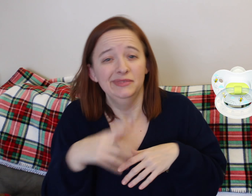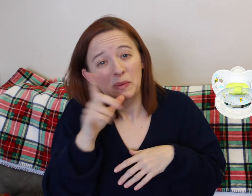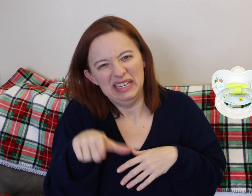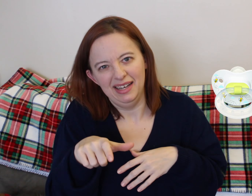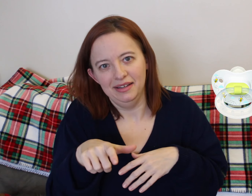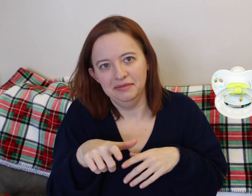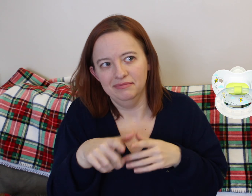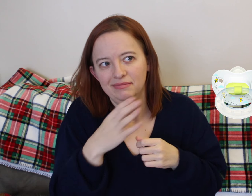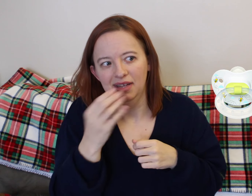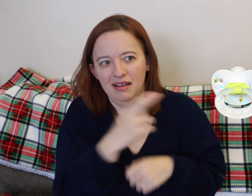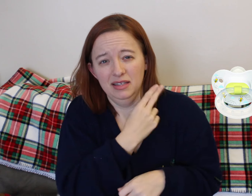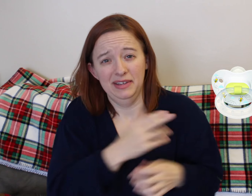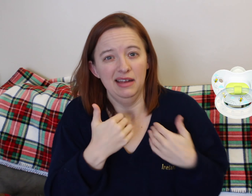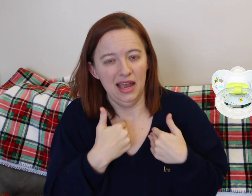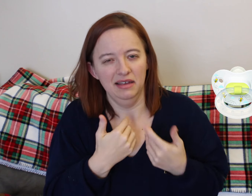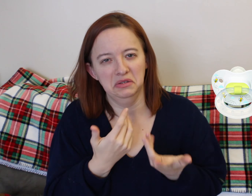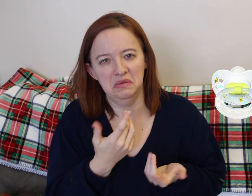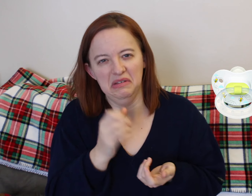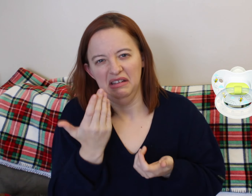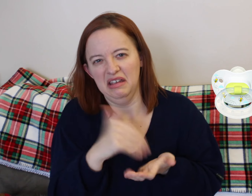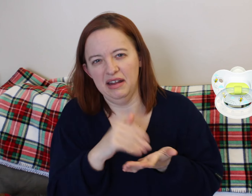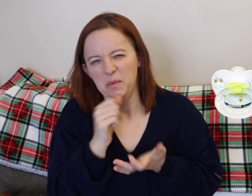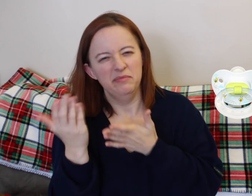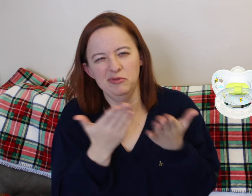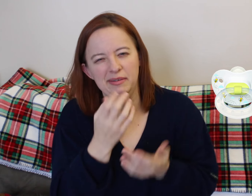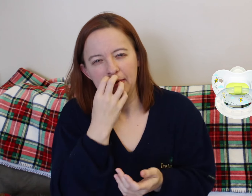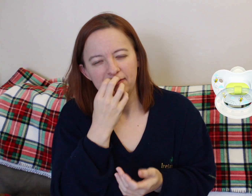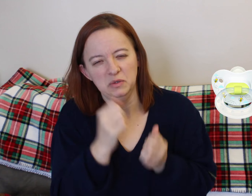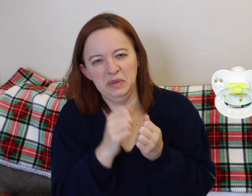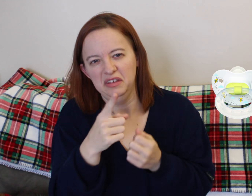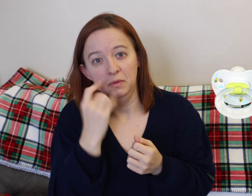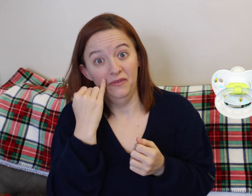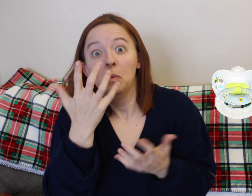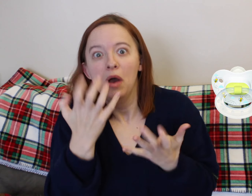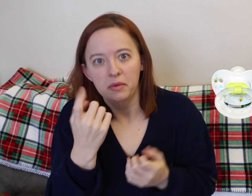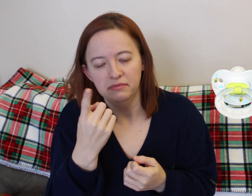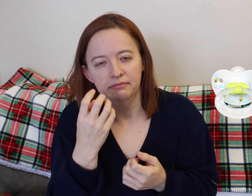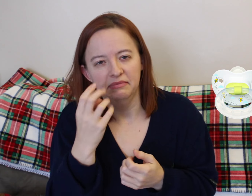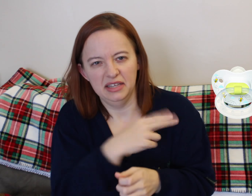But he used a pacifier while he was in the NICU. They kind of just gave him one... like whatever.